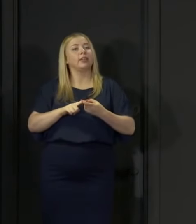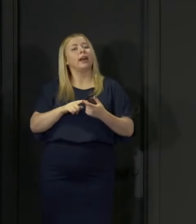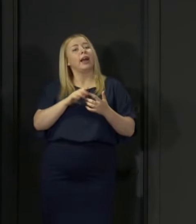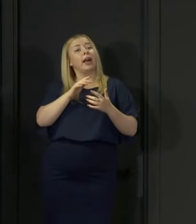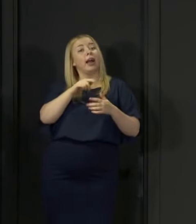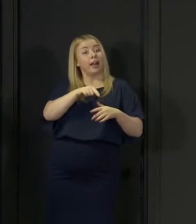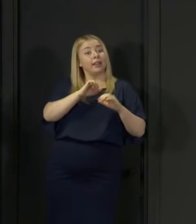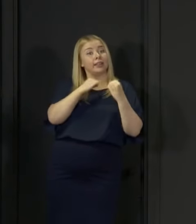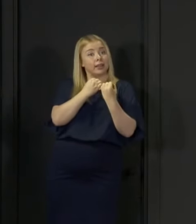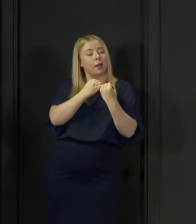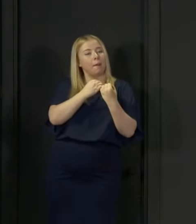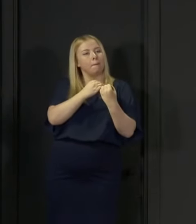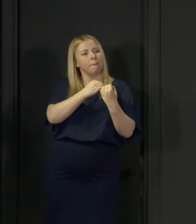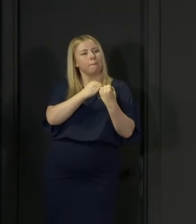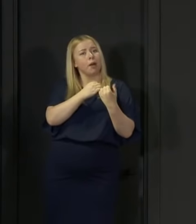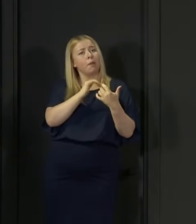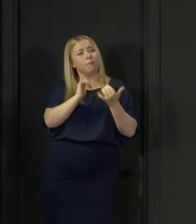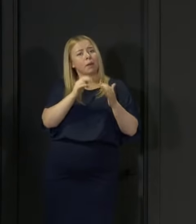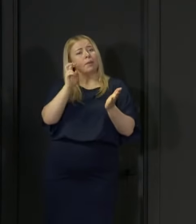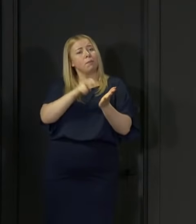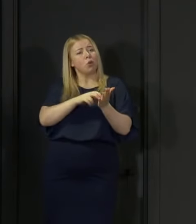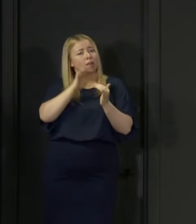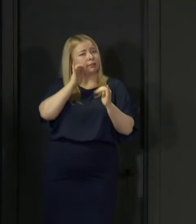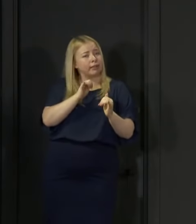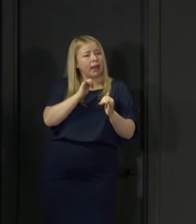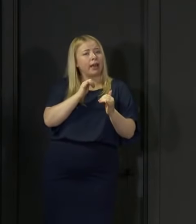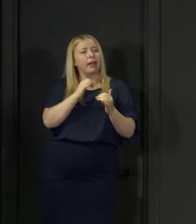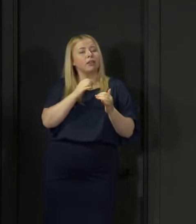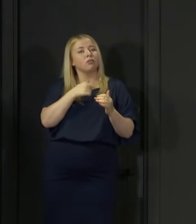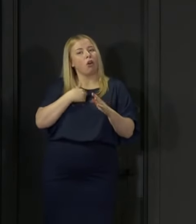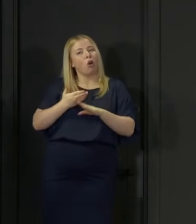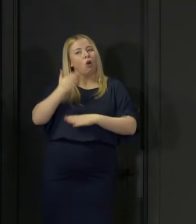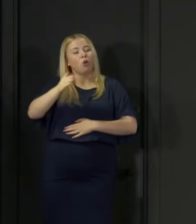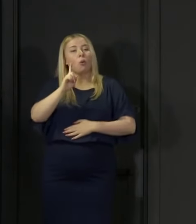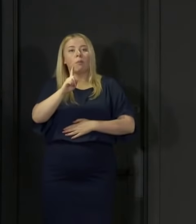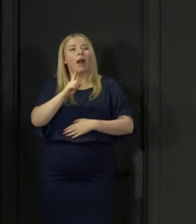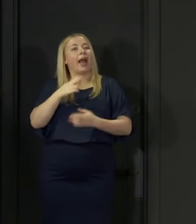If they don't do that you should only book a test yourself if you have symptoms.